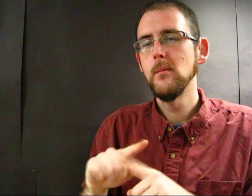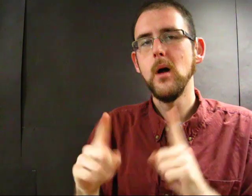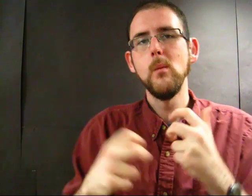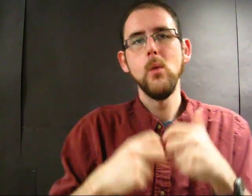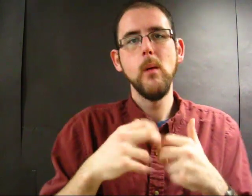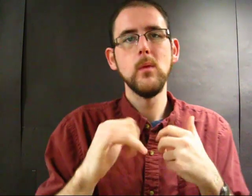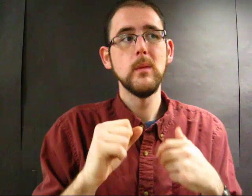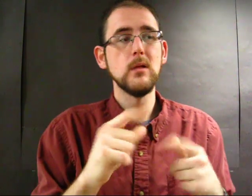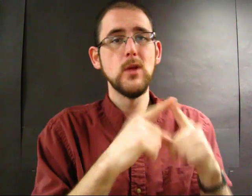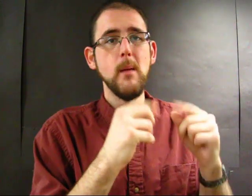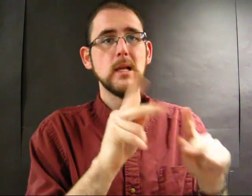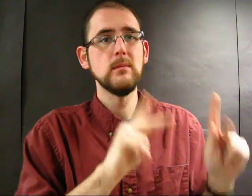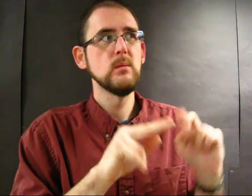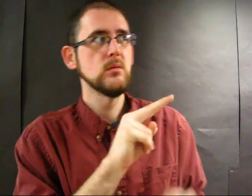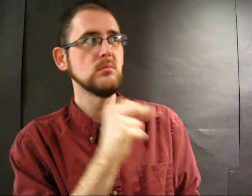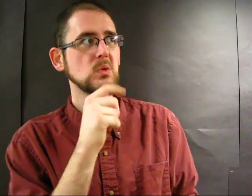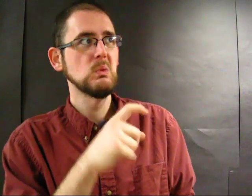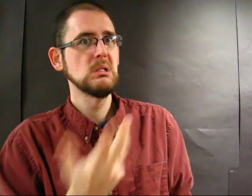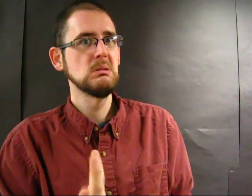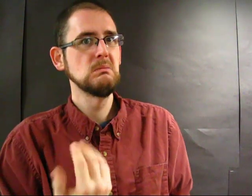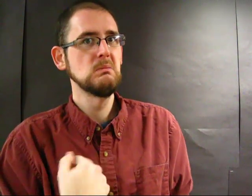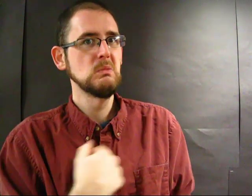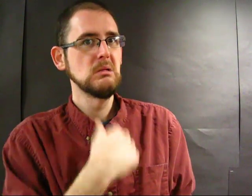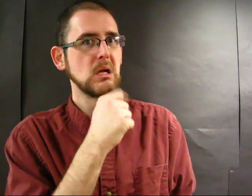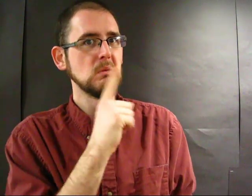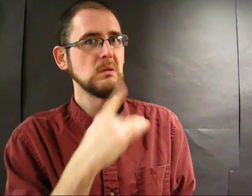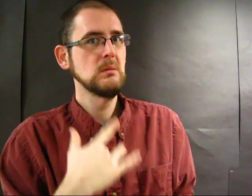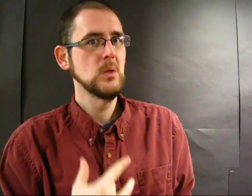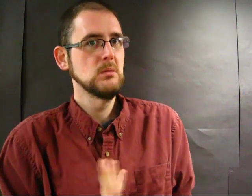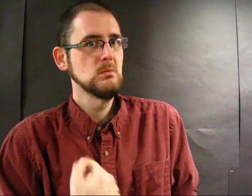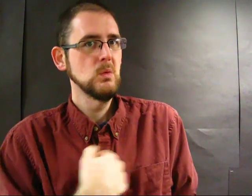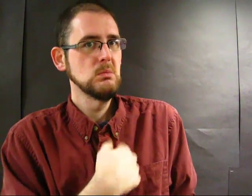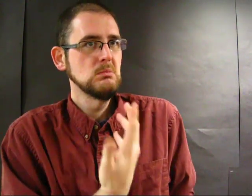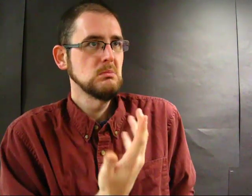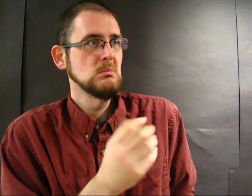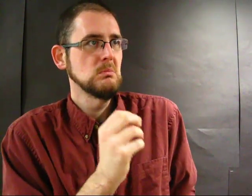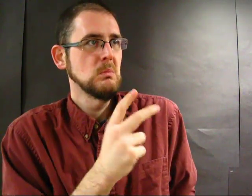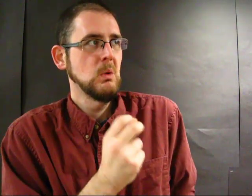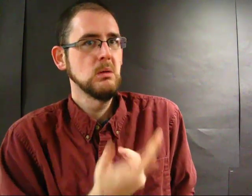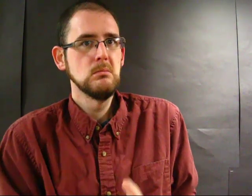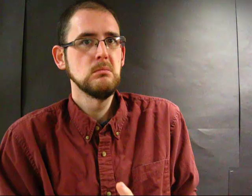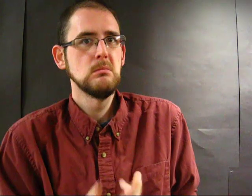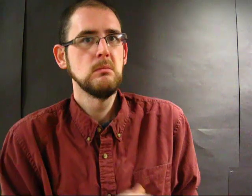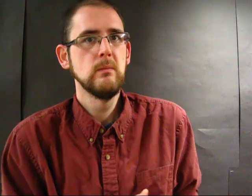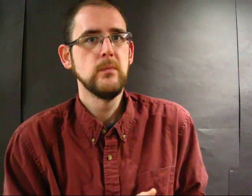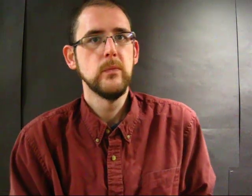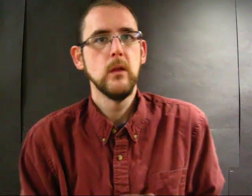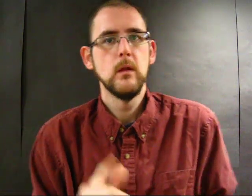But there wasn't much demand for these drugs in Japan because nobody seemed to need them.